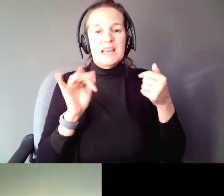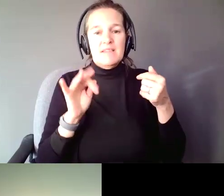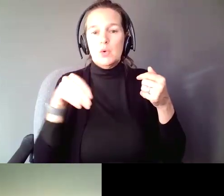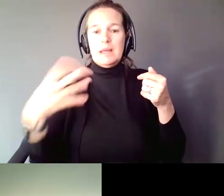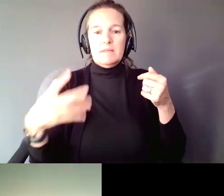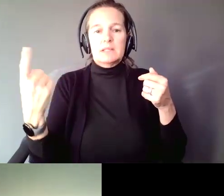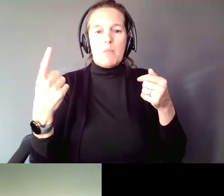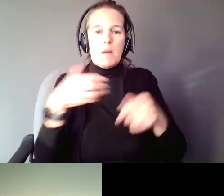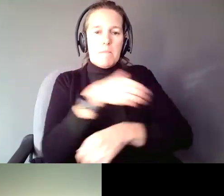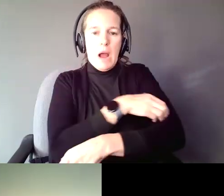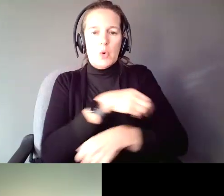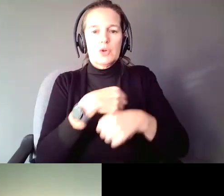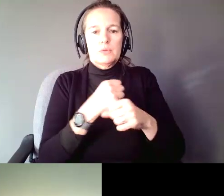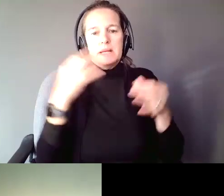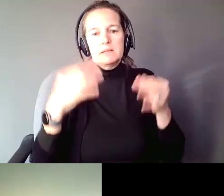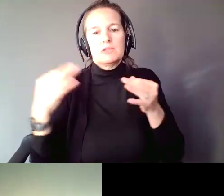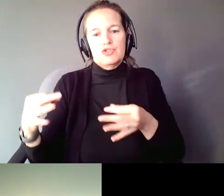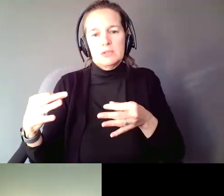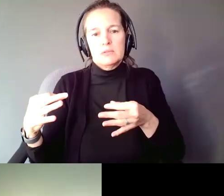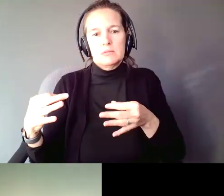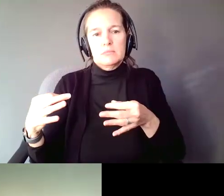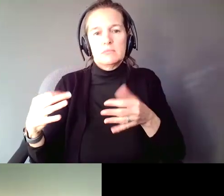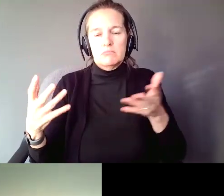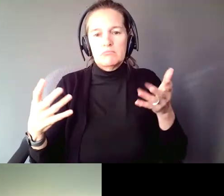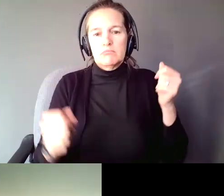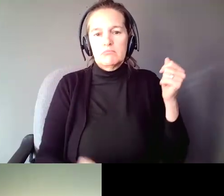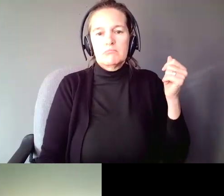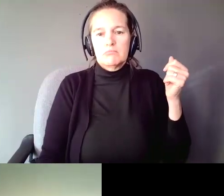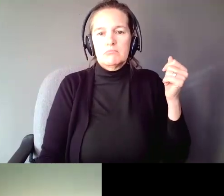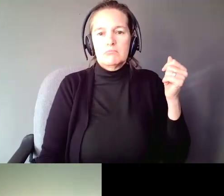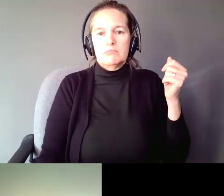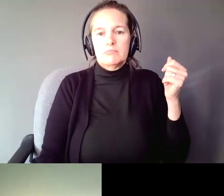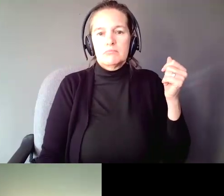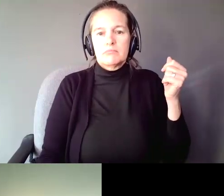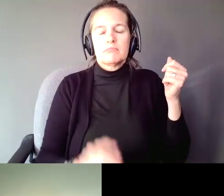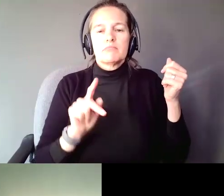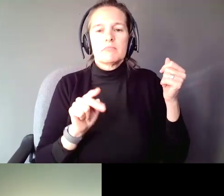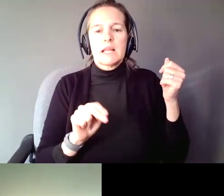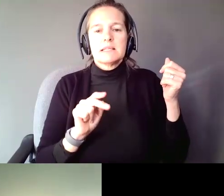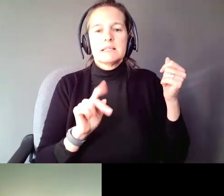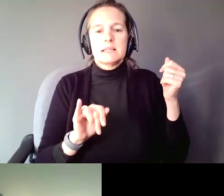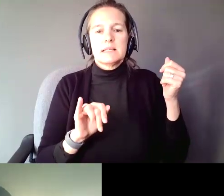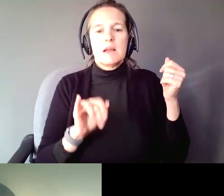to make decisions at the end of the day. >> NIKKI POWIS: We're gonna run out of time.